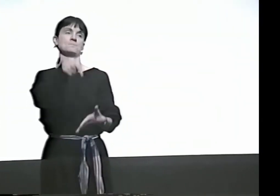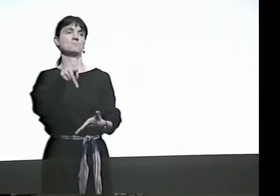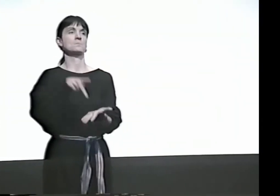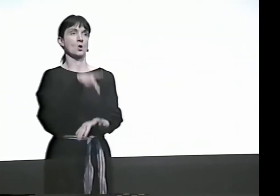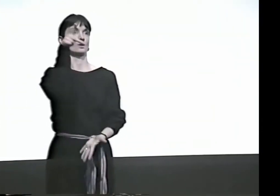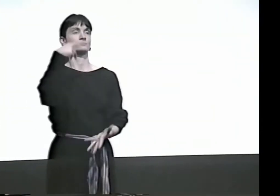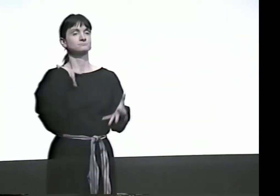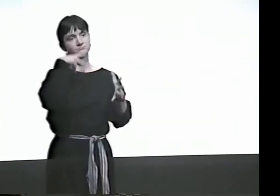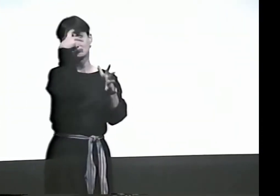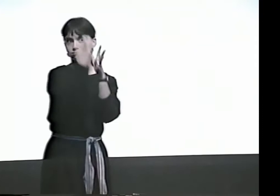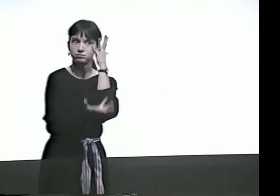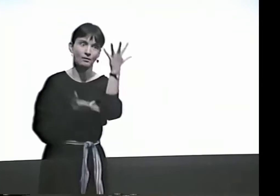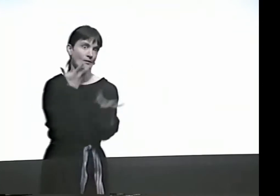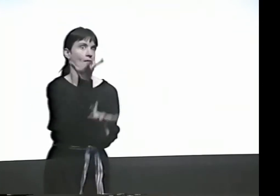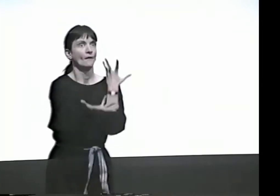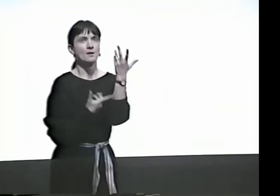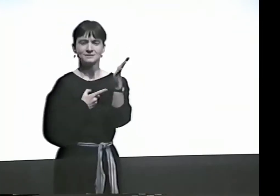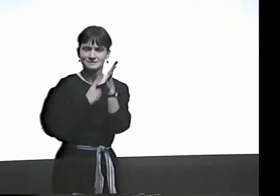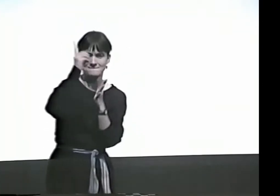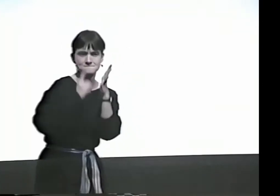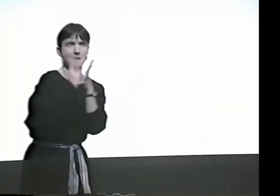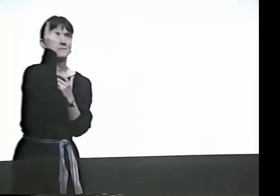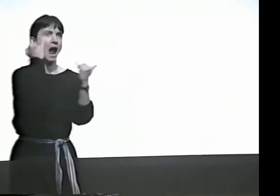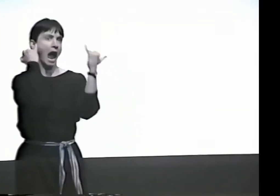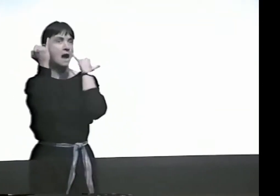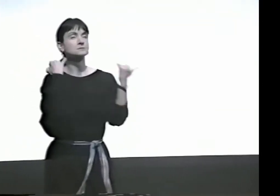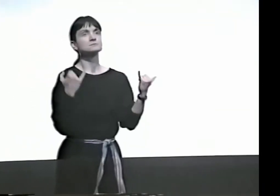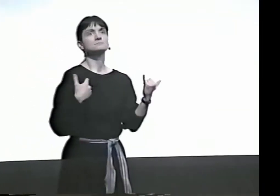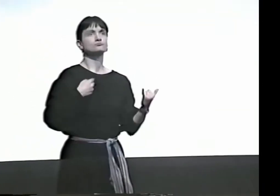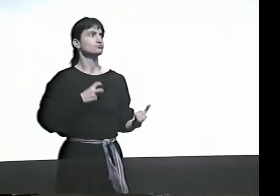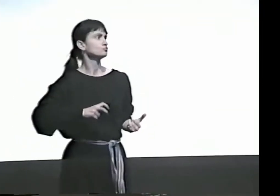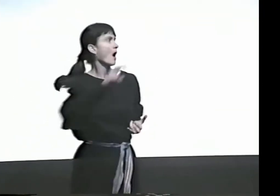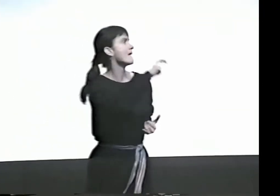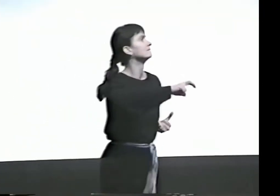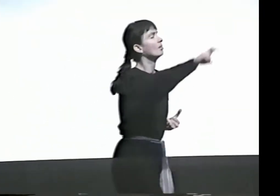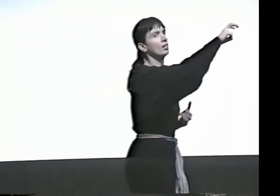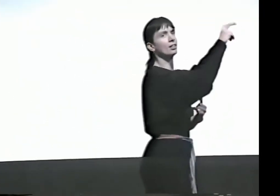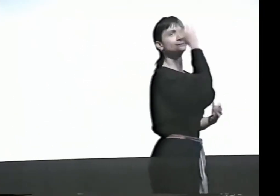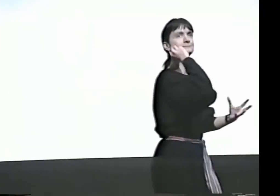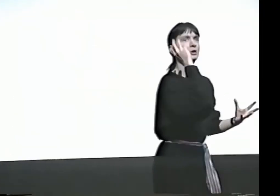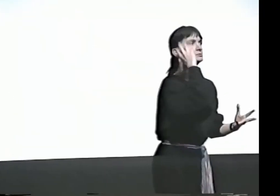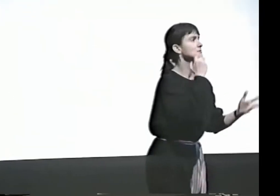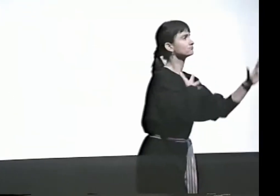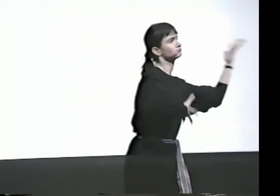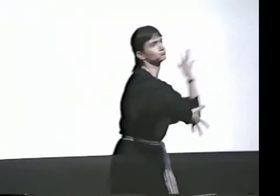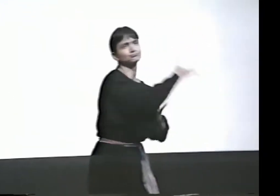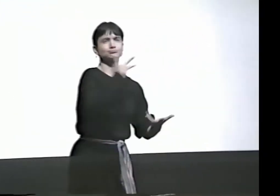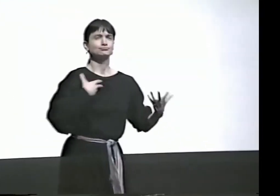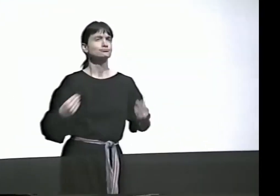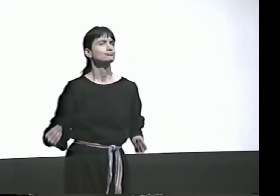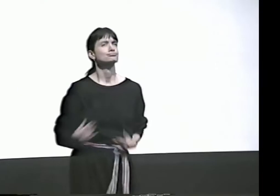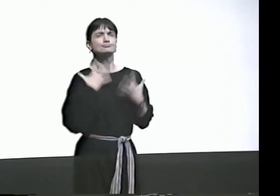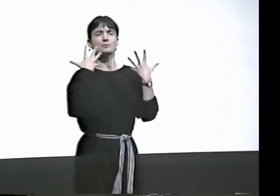IT'S DEFINITELY A PRIORITY OF MINE, POETRY. OH, I LOVE IT SO MUCH, COMING UP WITH IDEAS, TRAVELING, GETTING NEW EXPERIENCES.